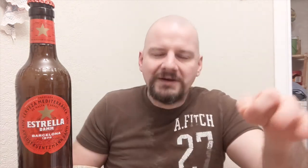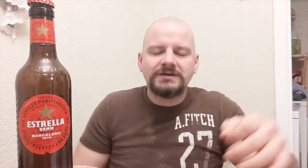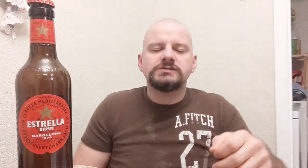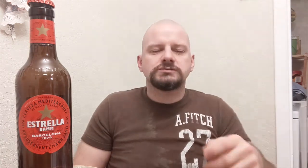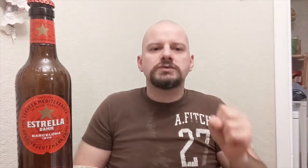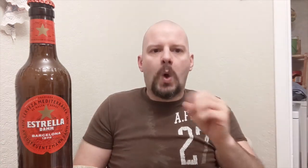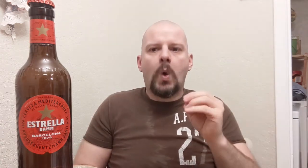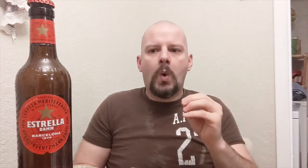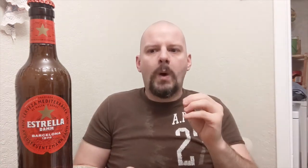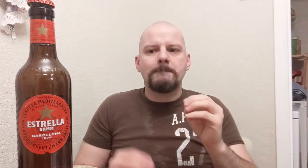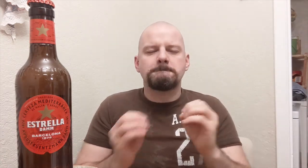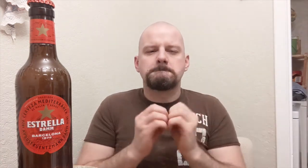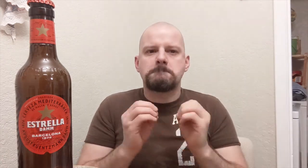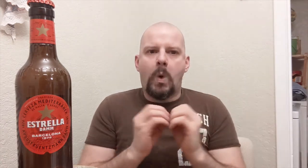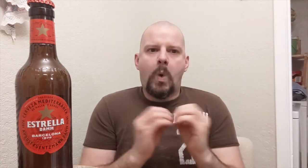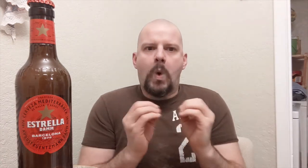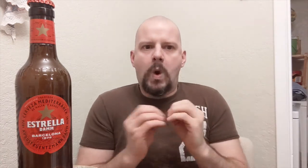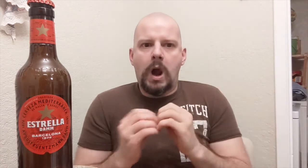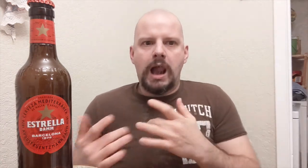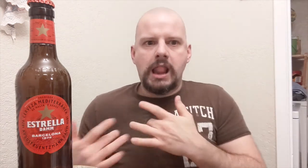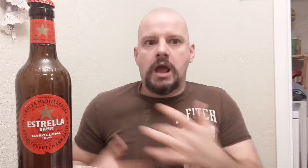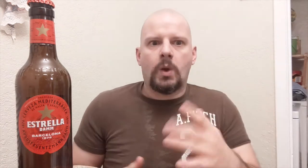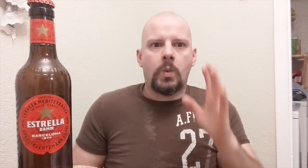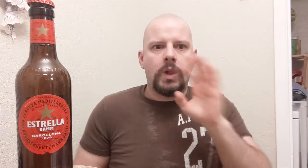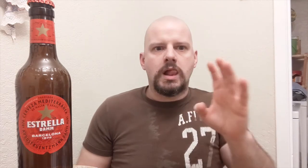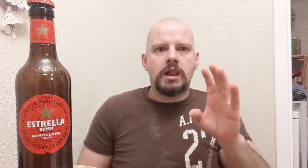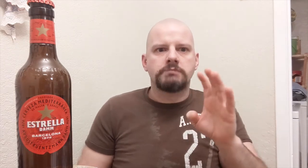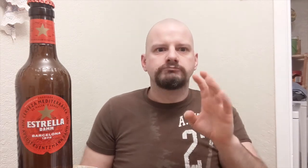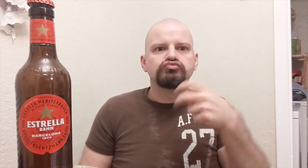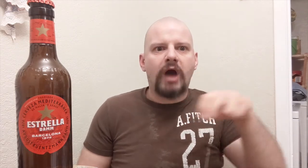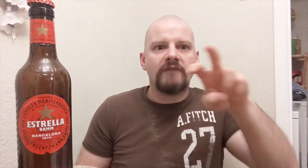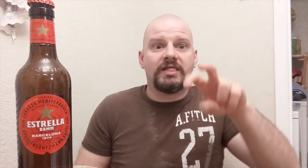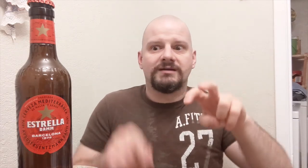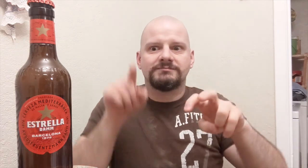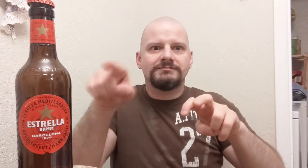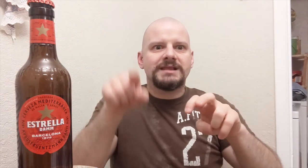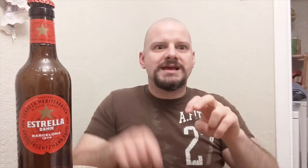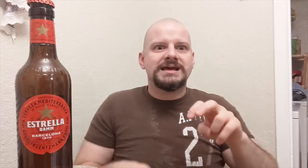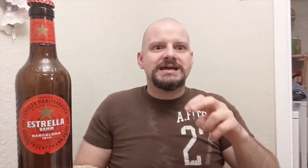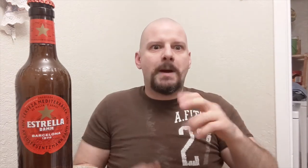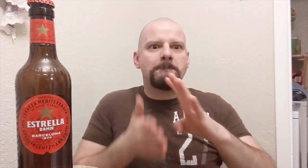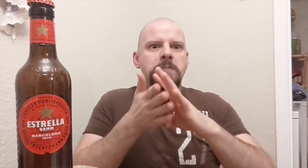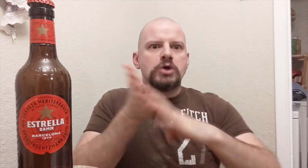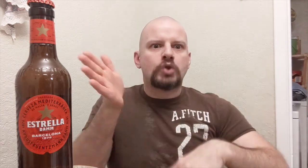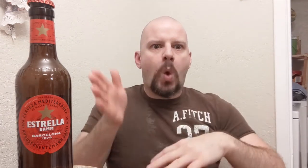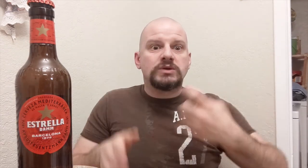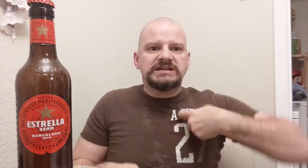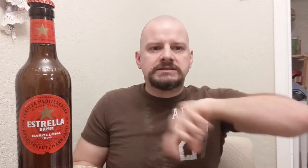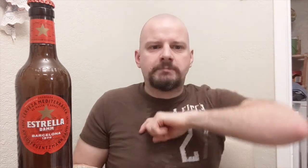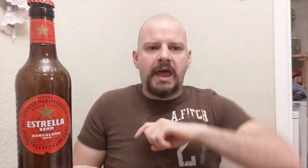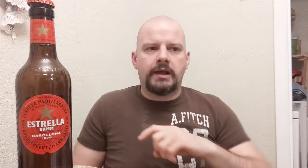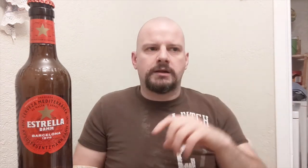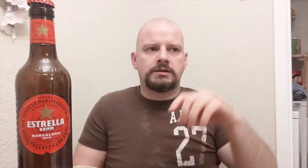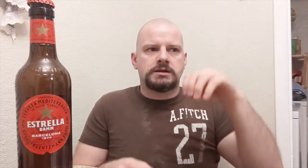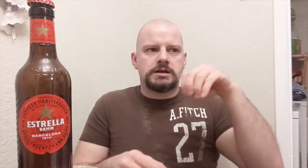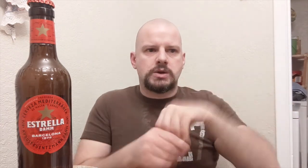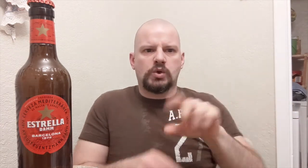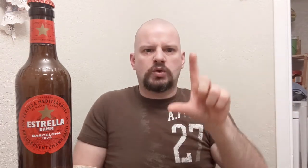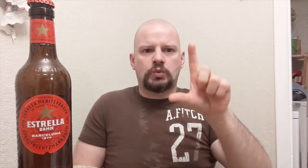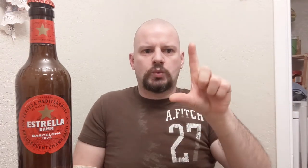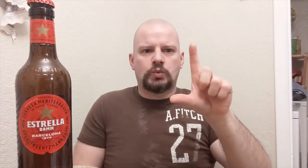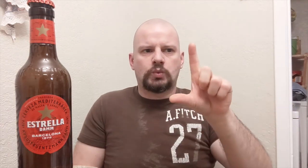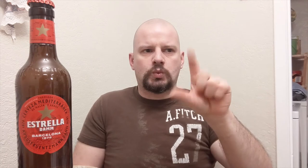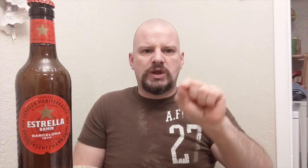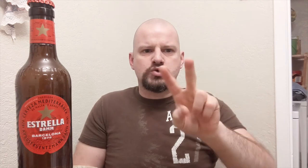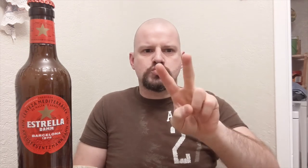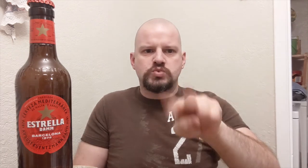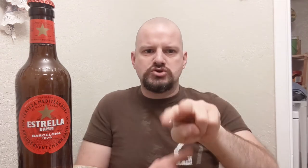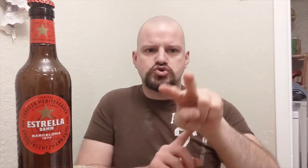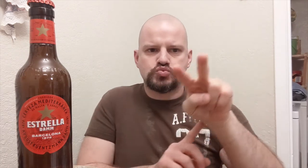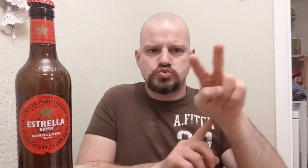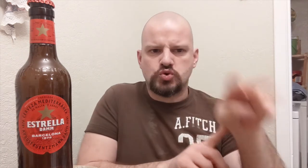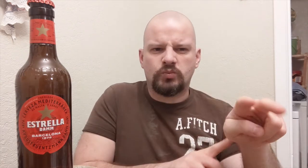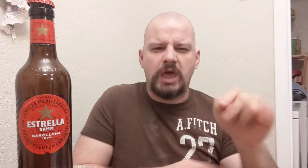I will more likely travel in Barcelona, Spain in 2022.